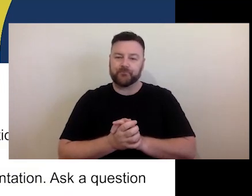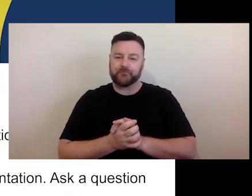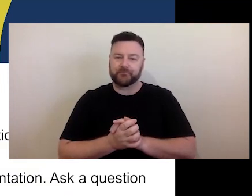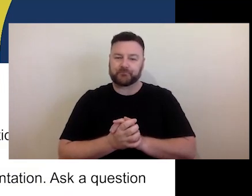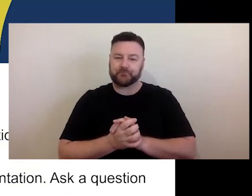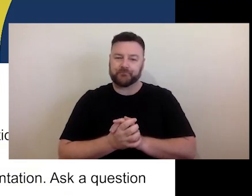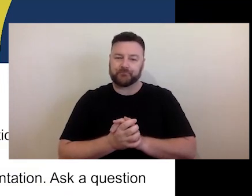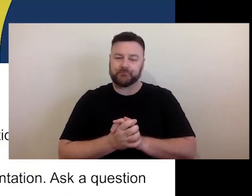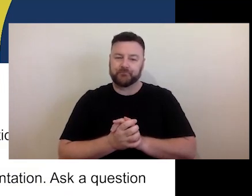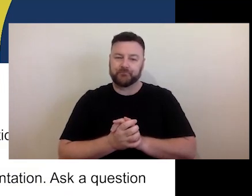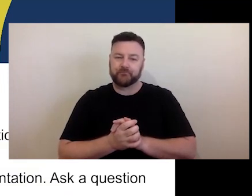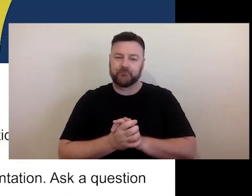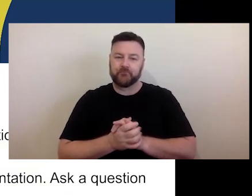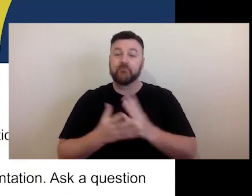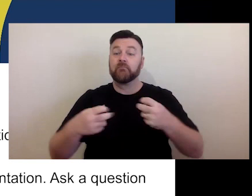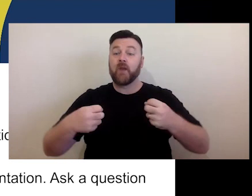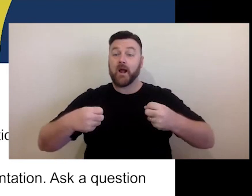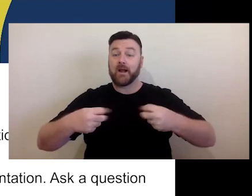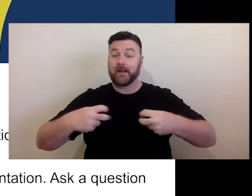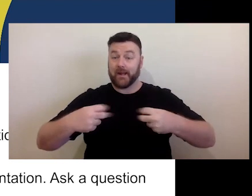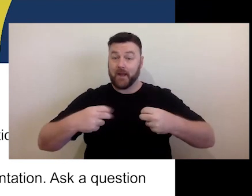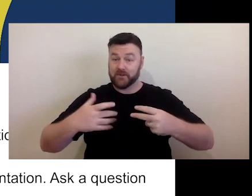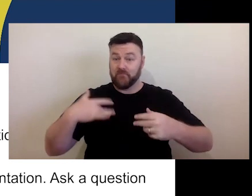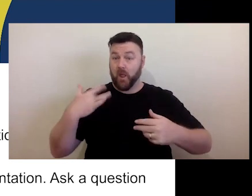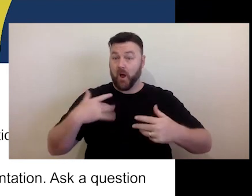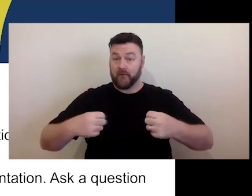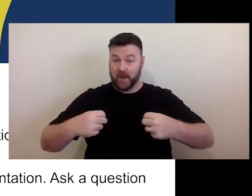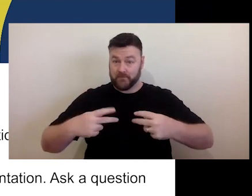Firstly, live captioning is available. If not